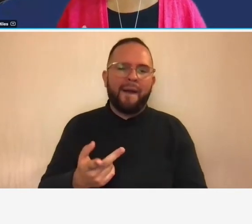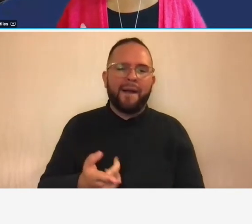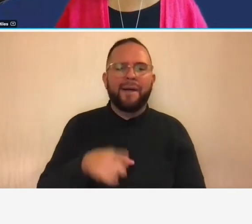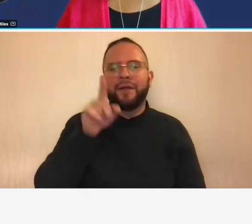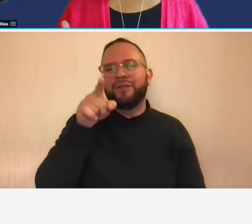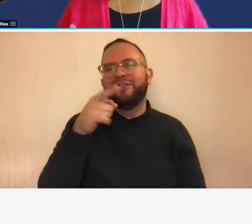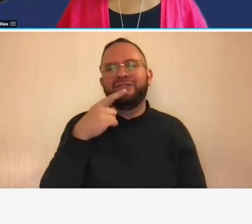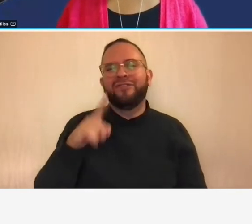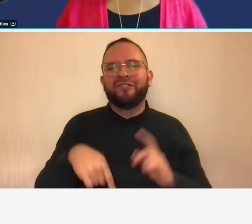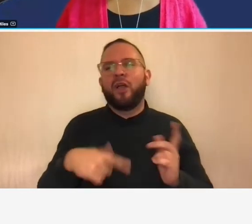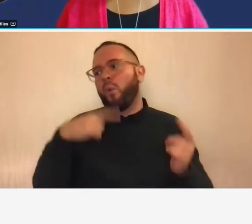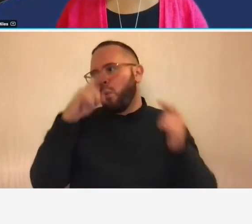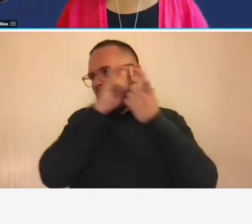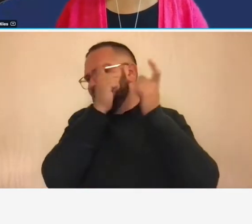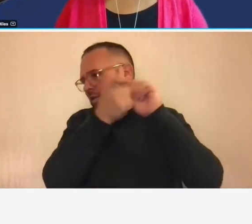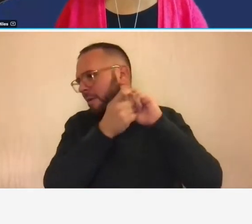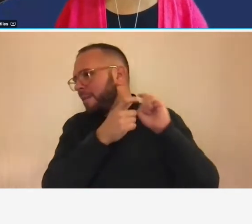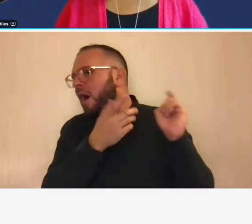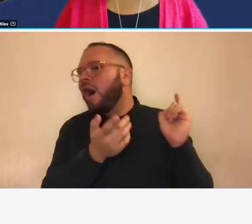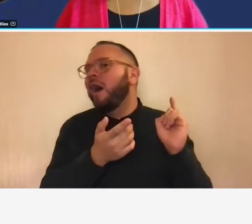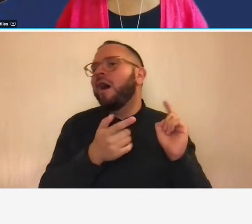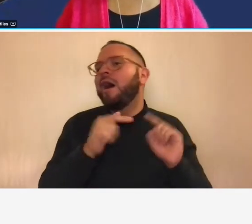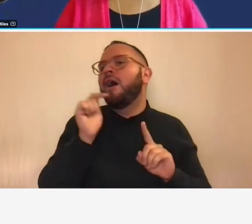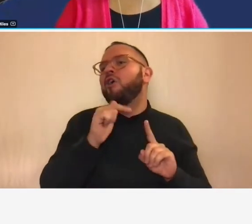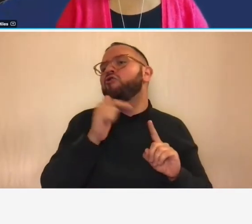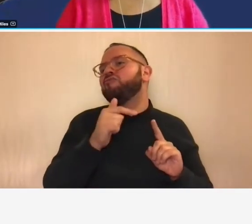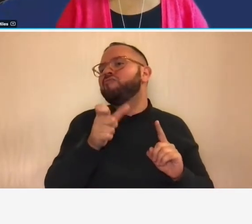you know you you see that that particular contract is not going to pay for those costs